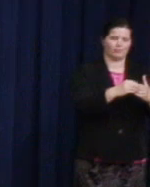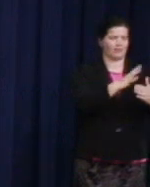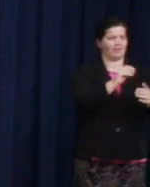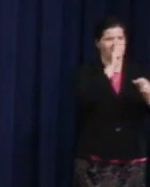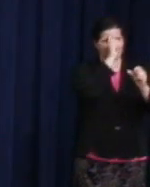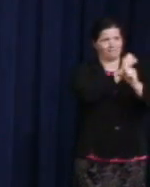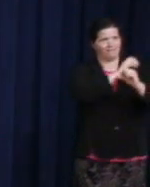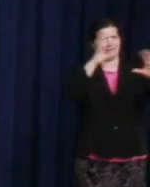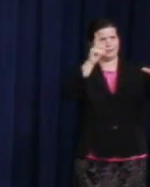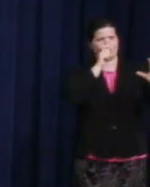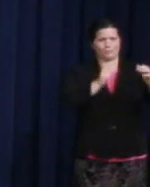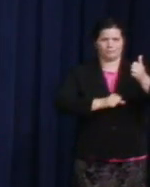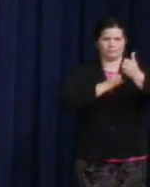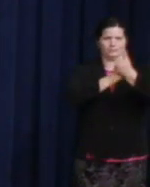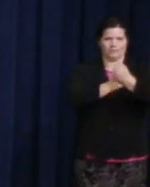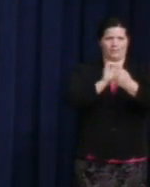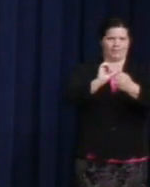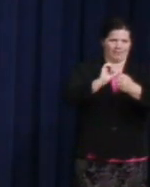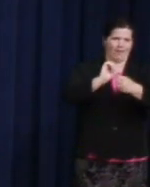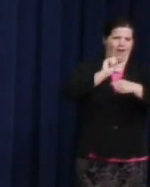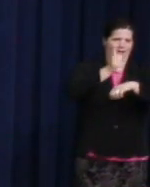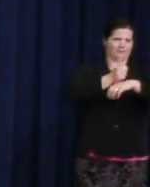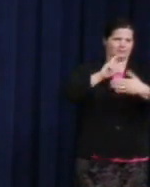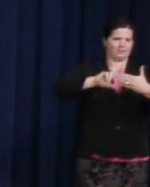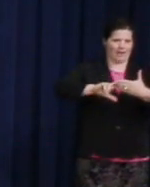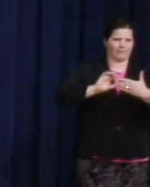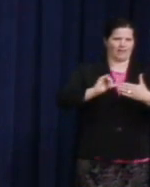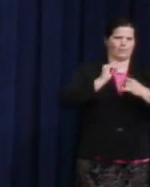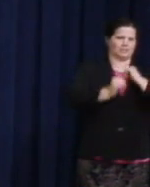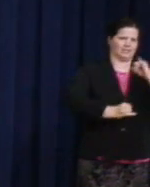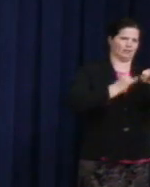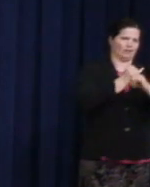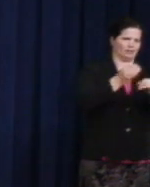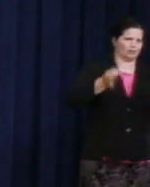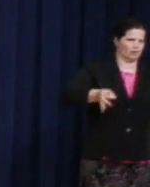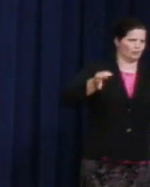which was the International Court system. So not only is Nicole Marie Ramirez